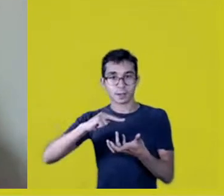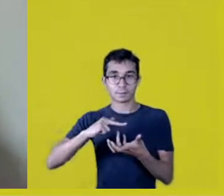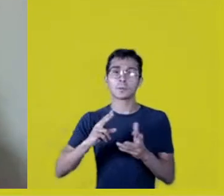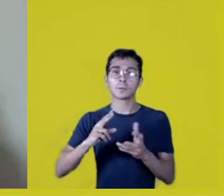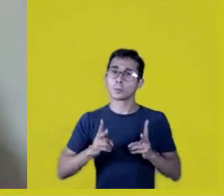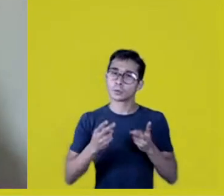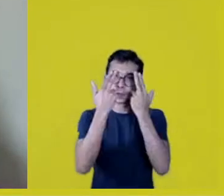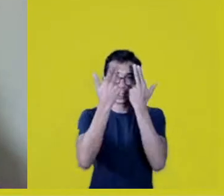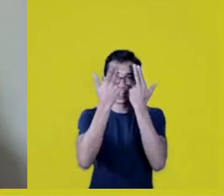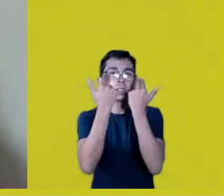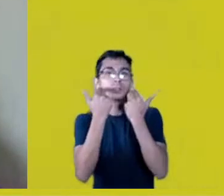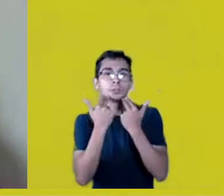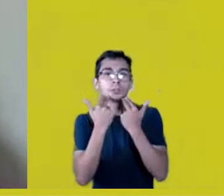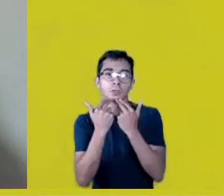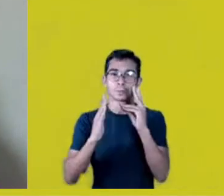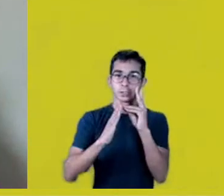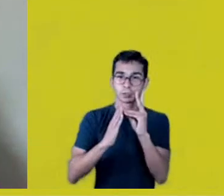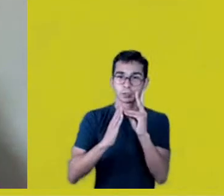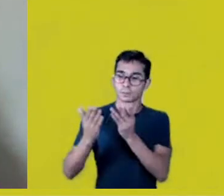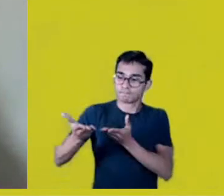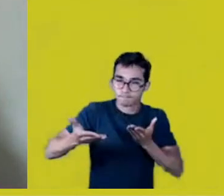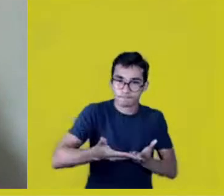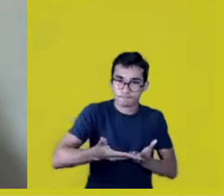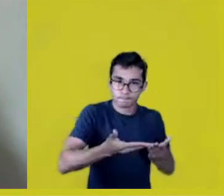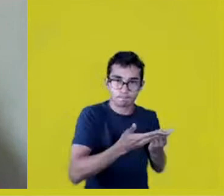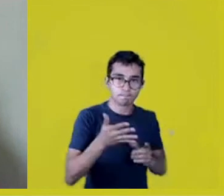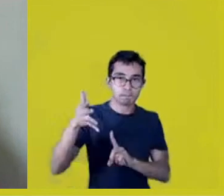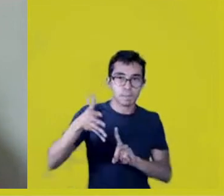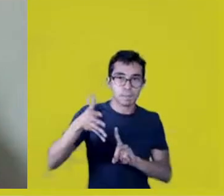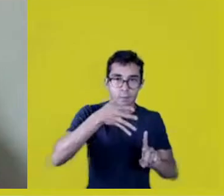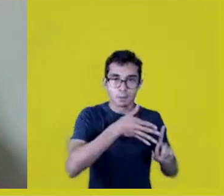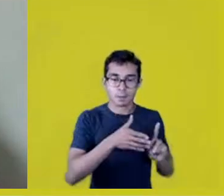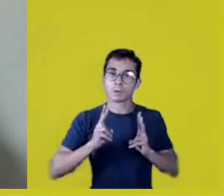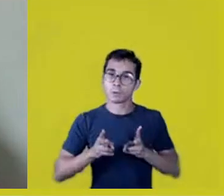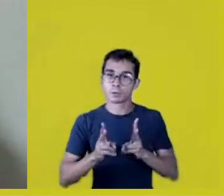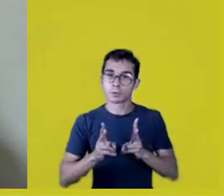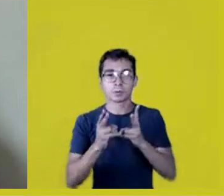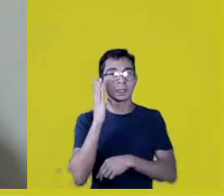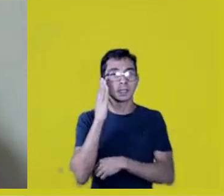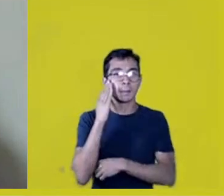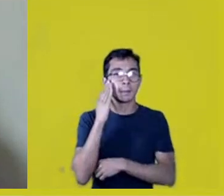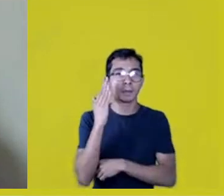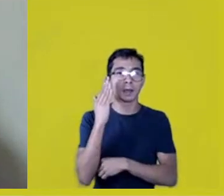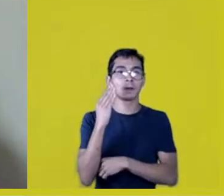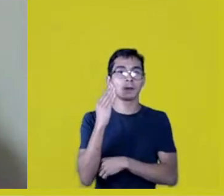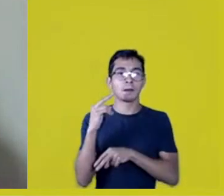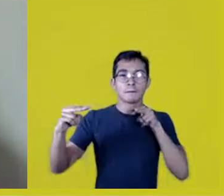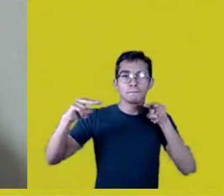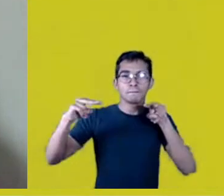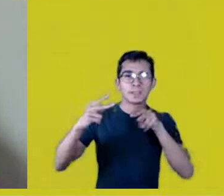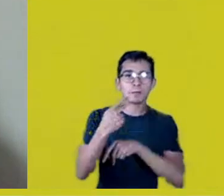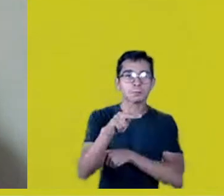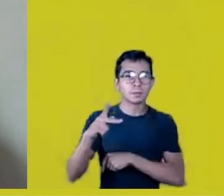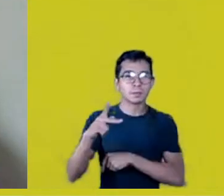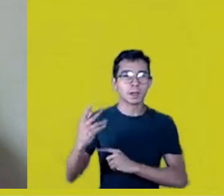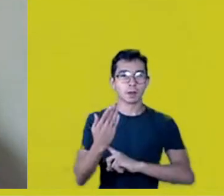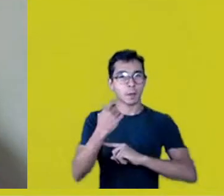understanding the dimensions these peoples bring, so that we can re-think our ways of life.